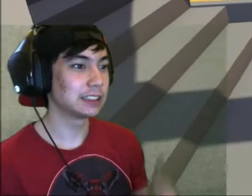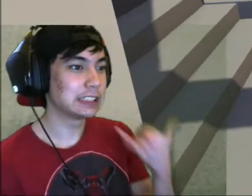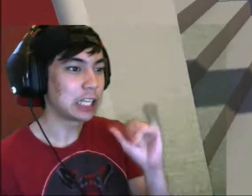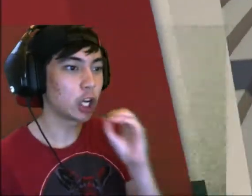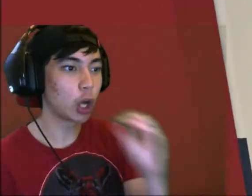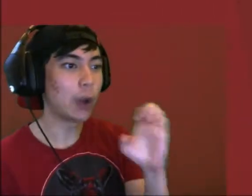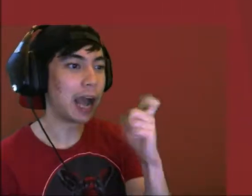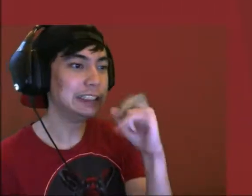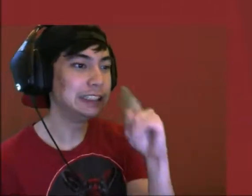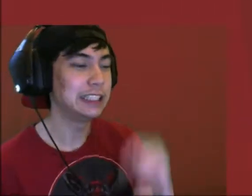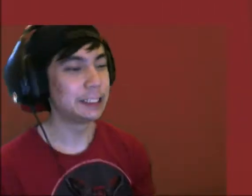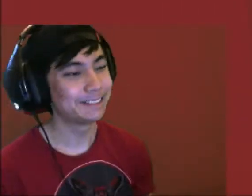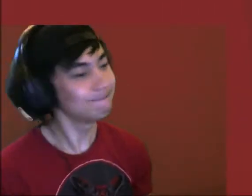I still don't see the exit